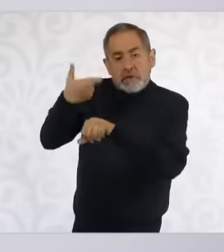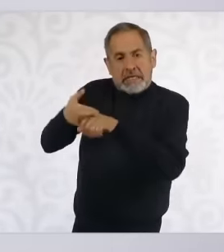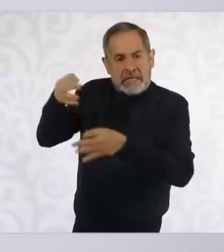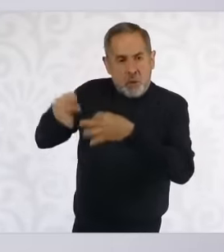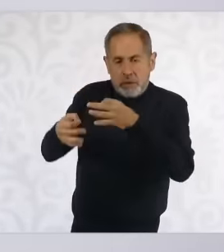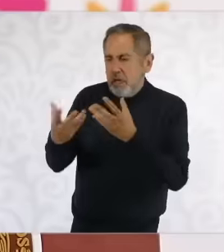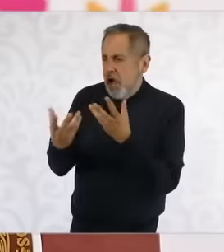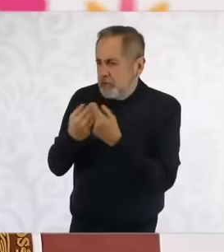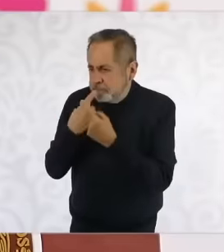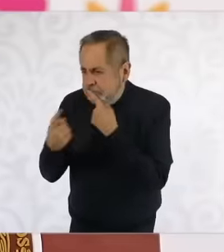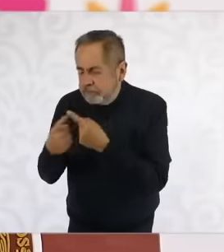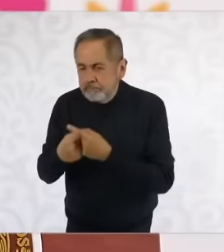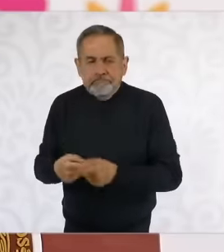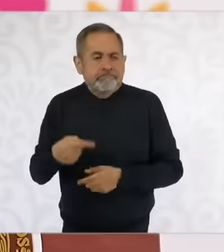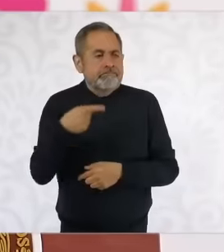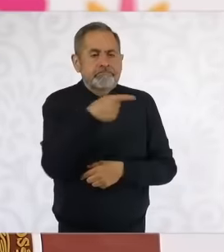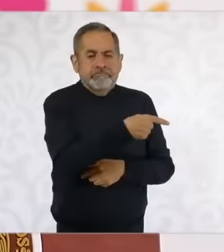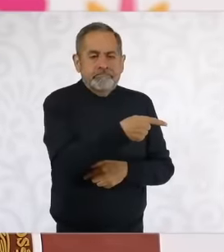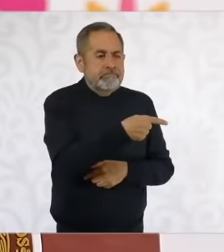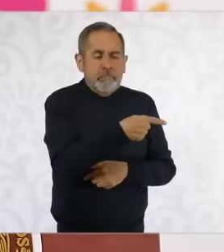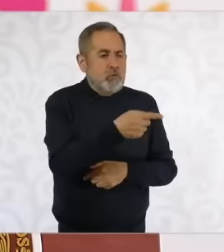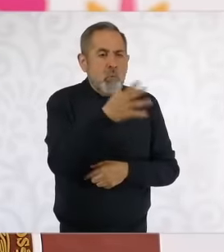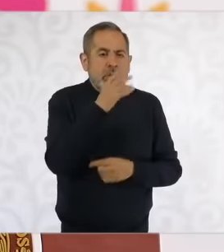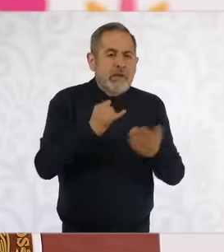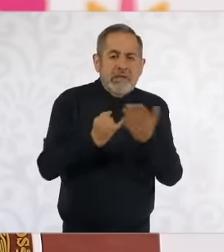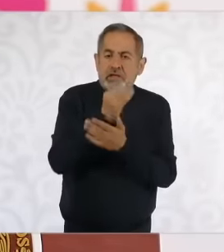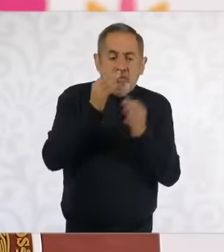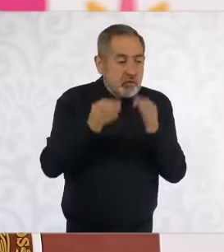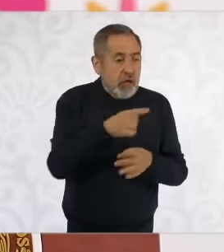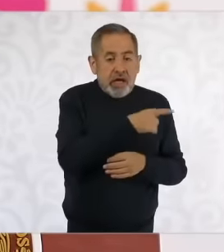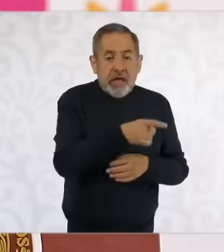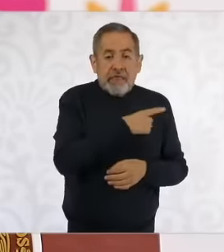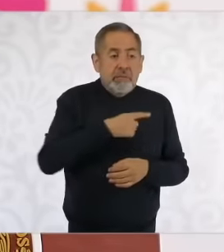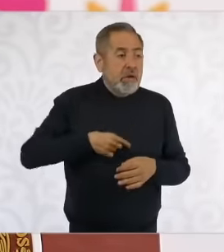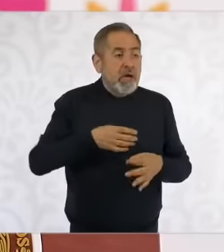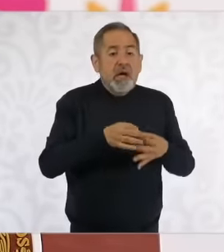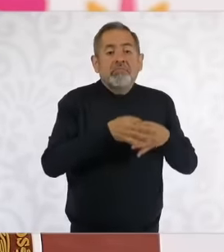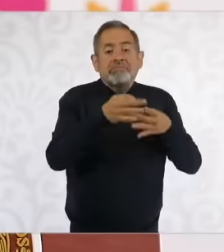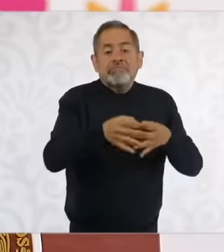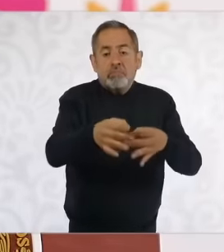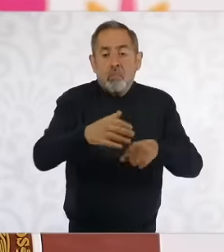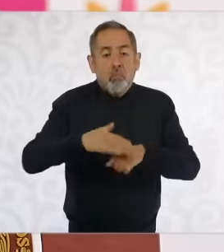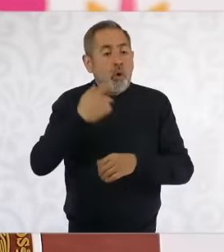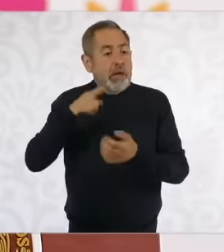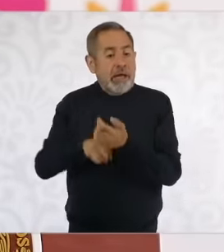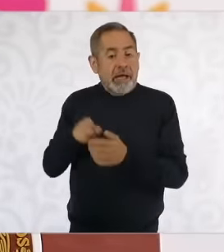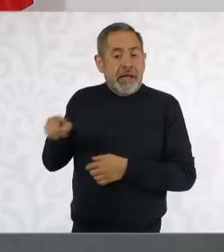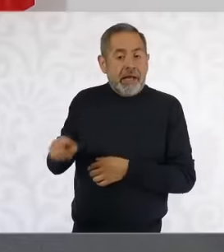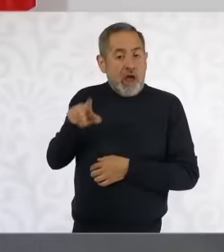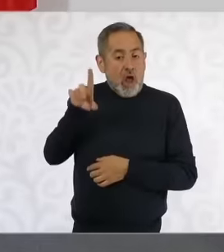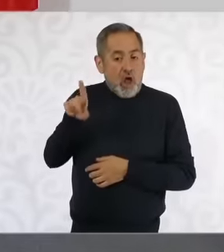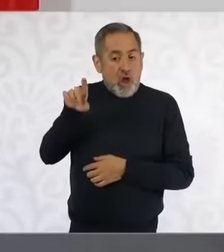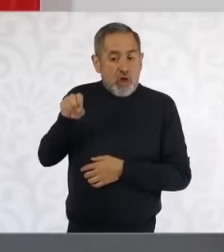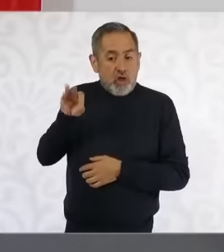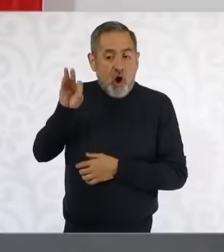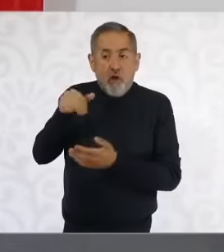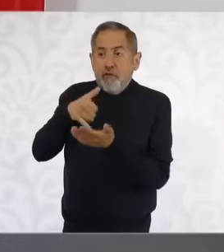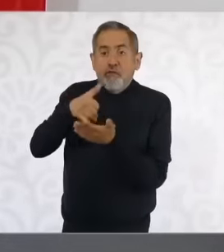they should formally delay the decision given the publication in the official journal of constitutional change where